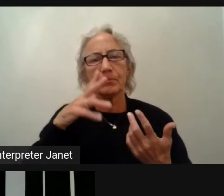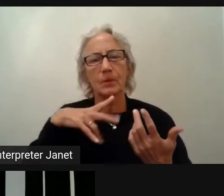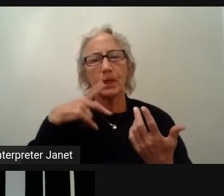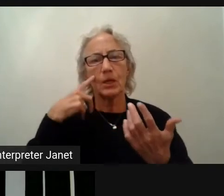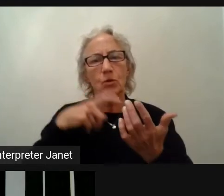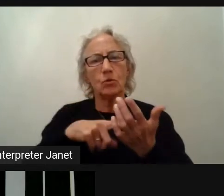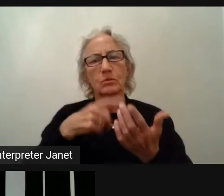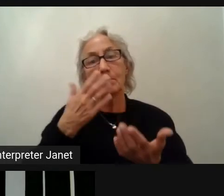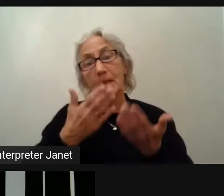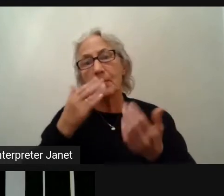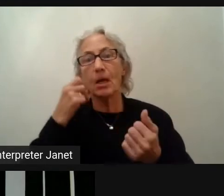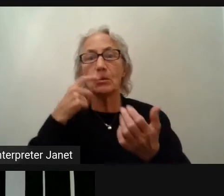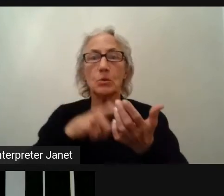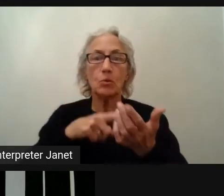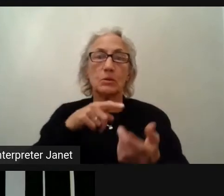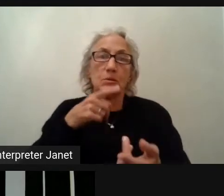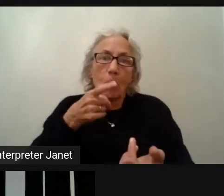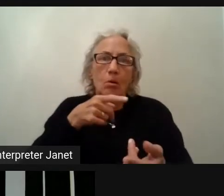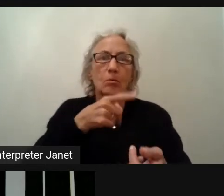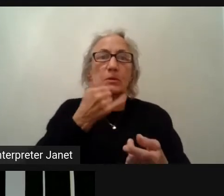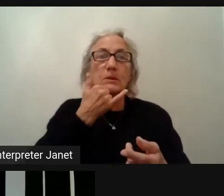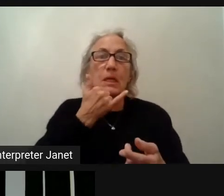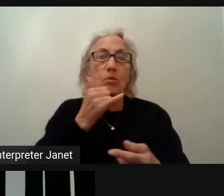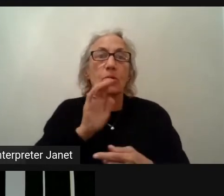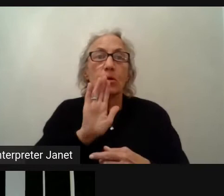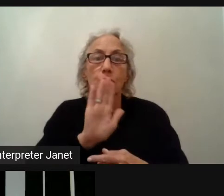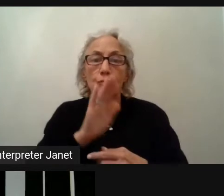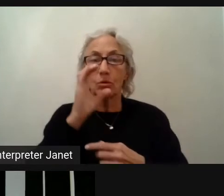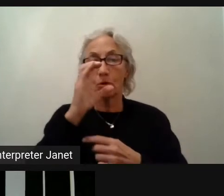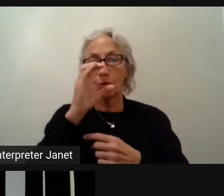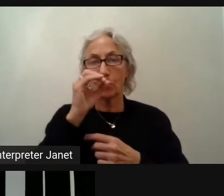in your code. It was that easy.